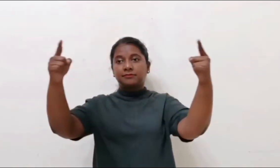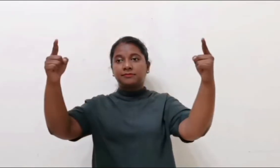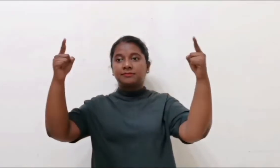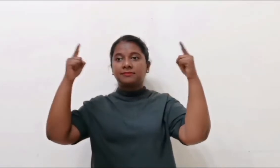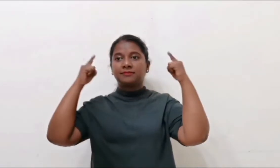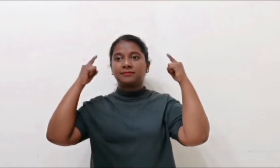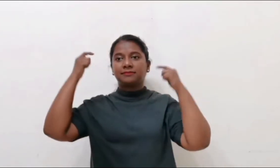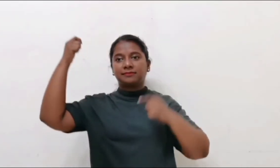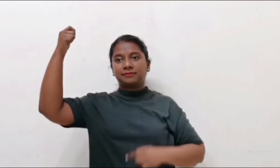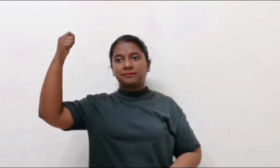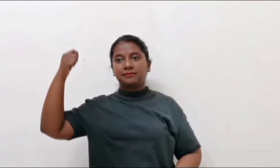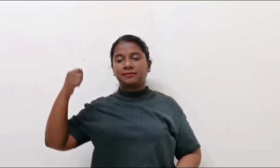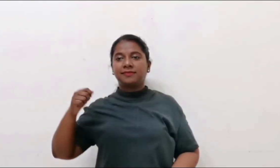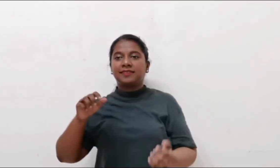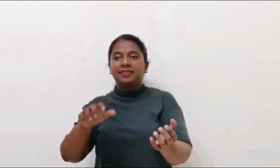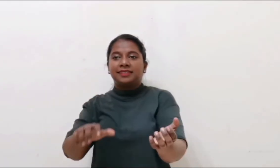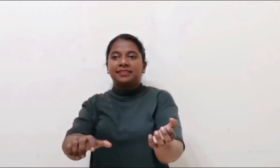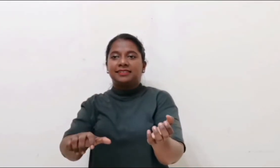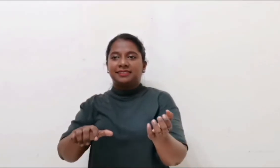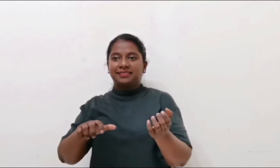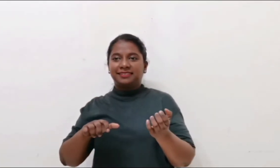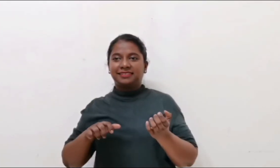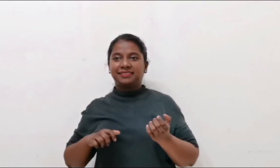On graduation day, I received my scroll